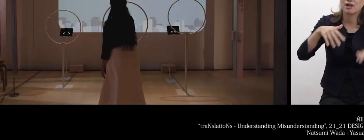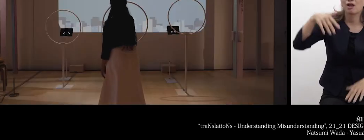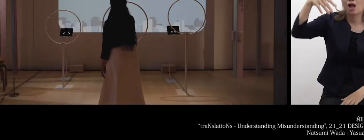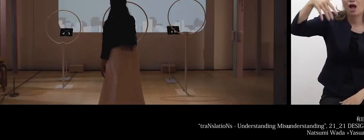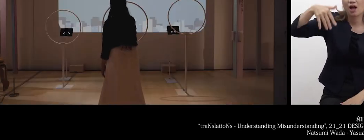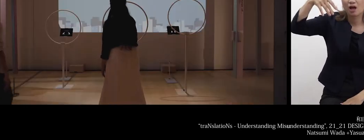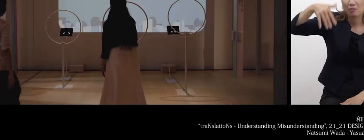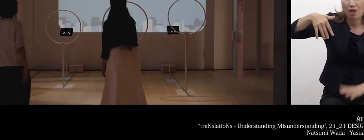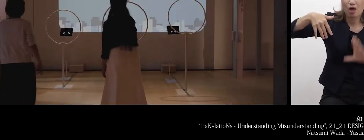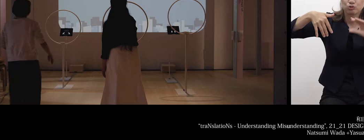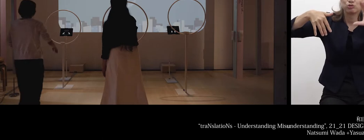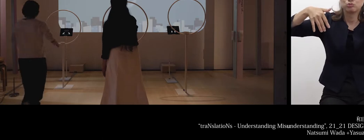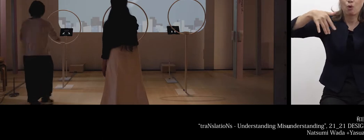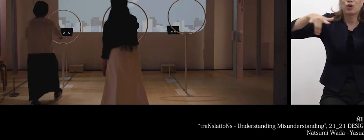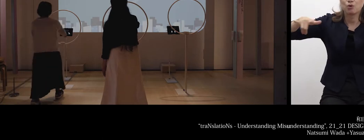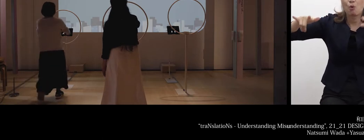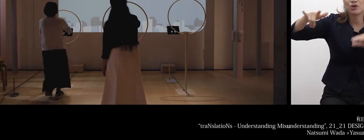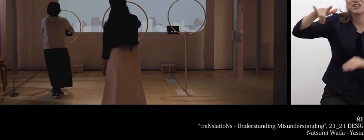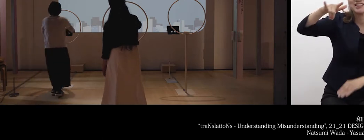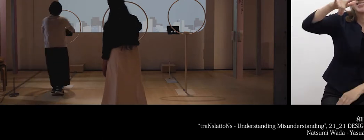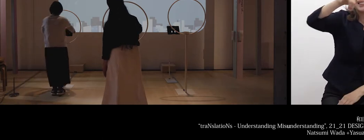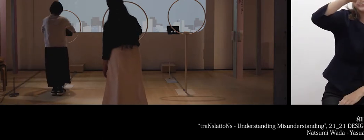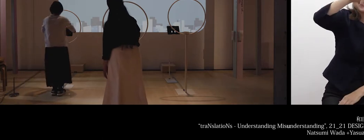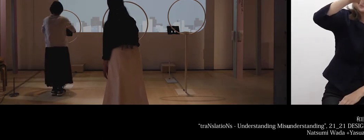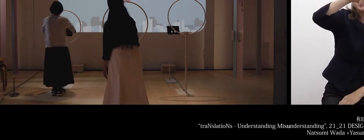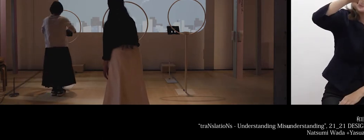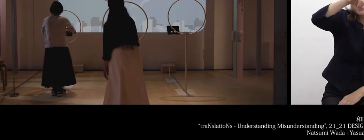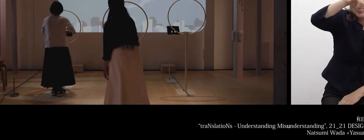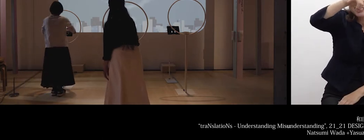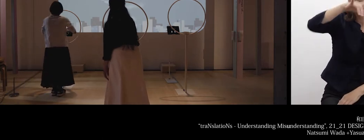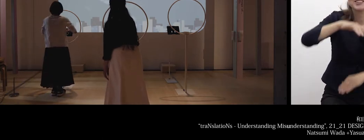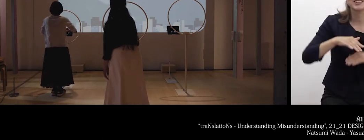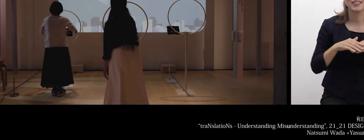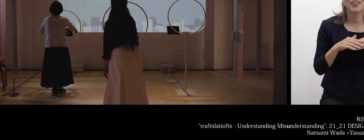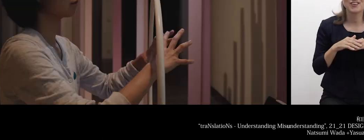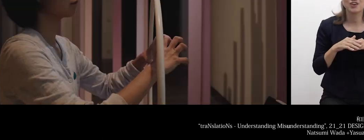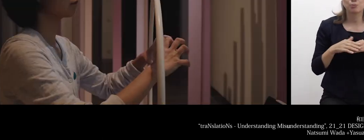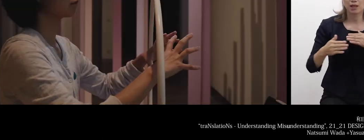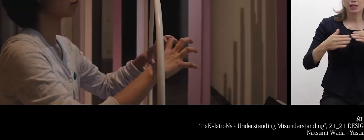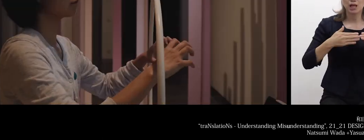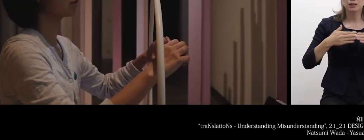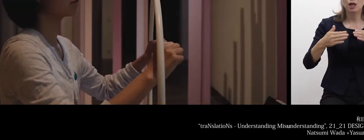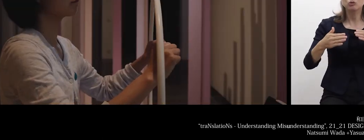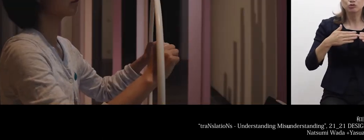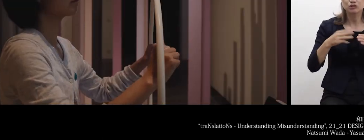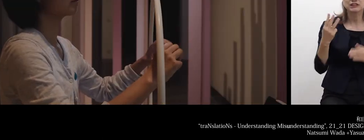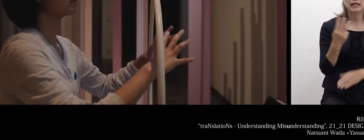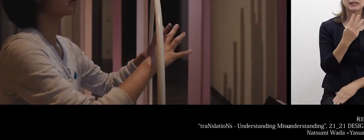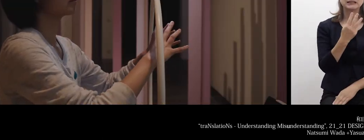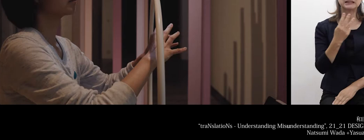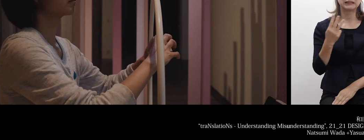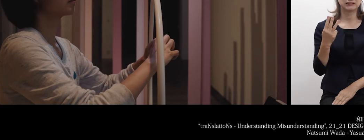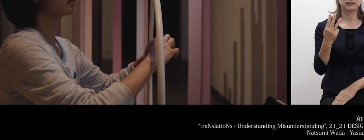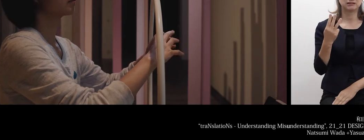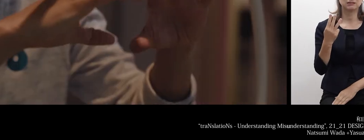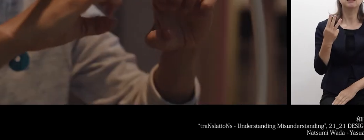and each of 3 visitors comes here to make rain, clouds, and an airplane,